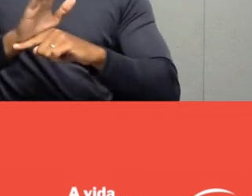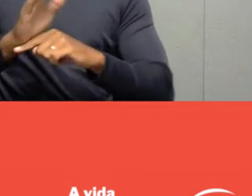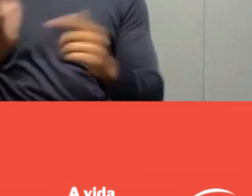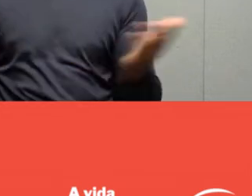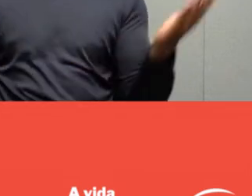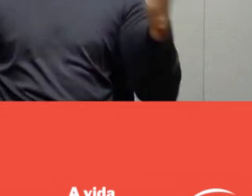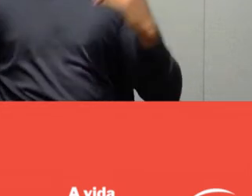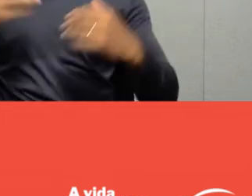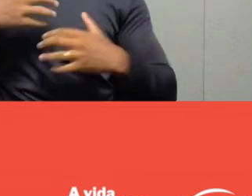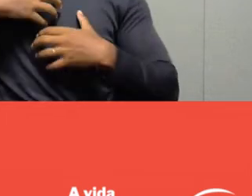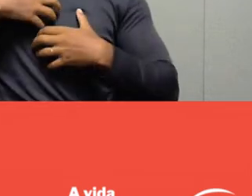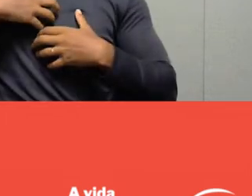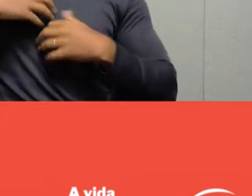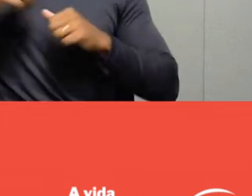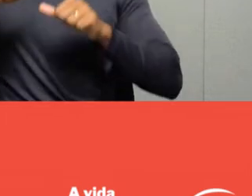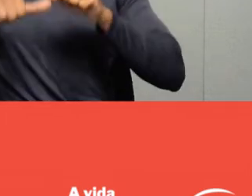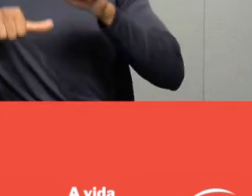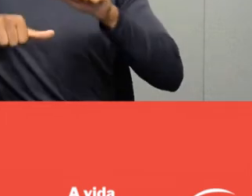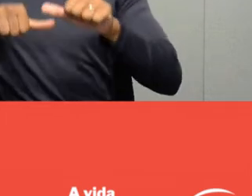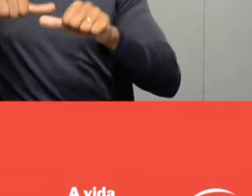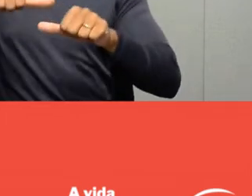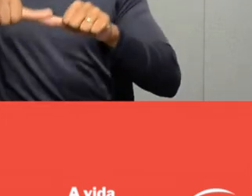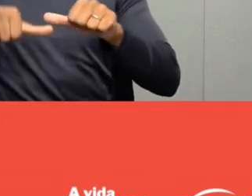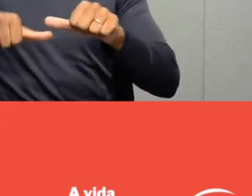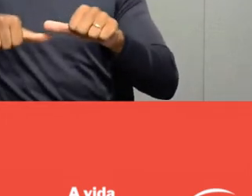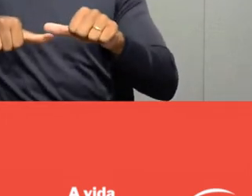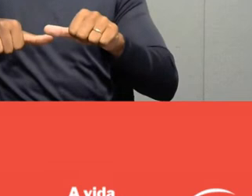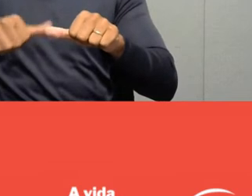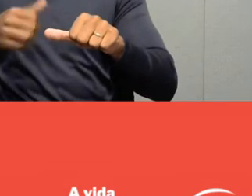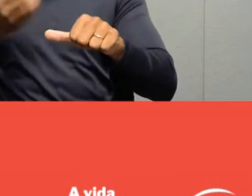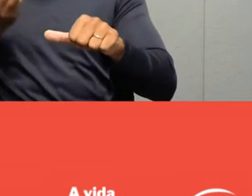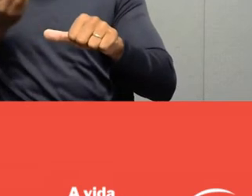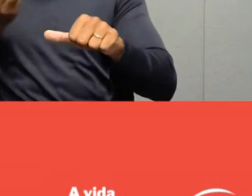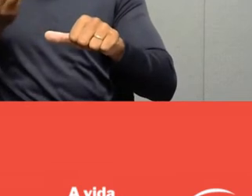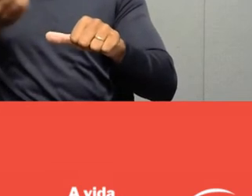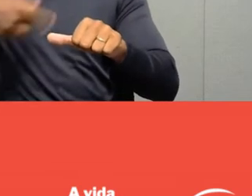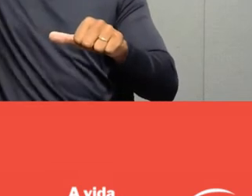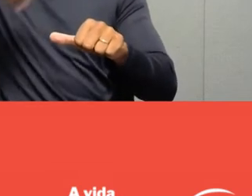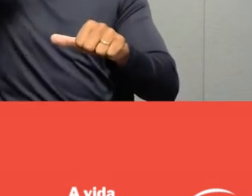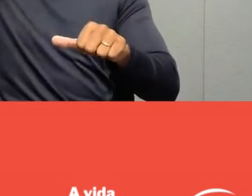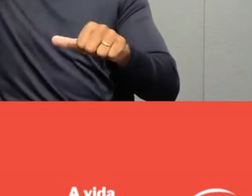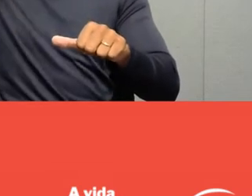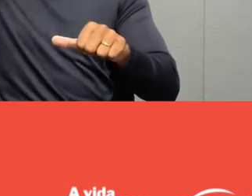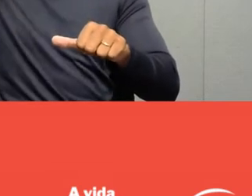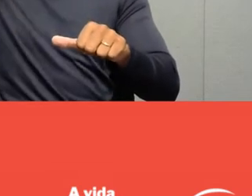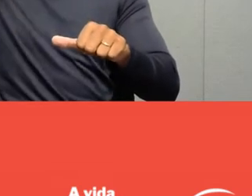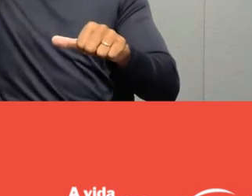Transforming perhaps our ways of thinking, feeling, and acting.